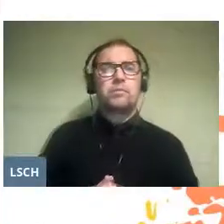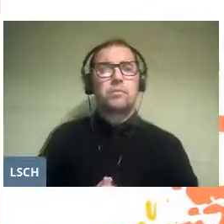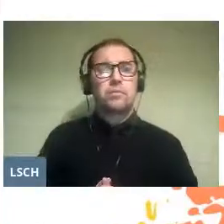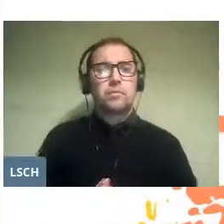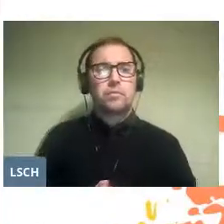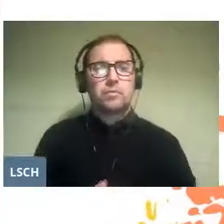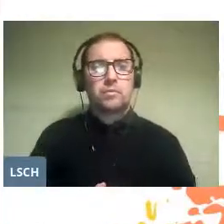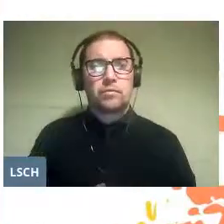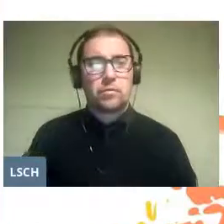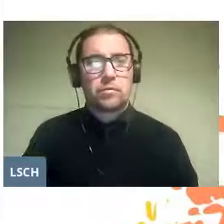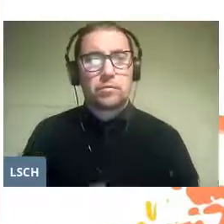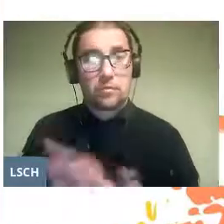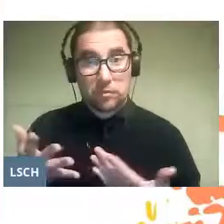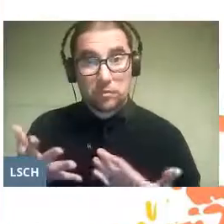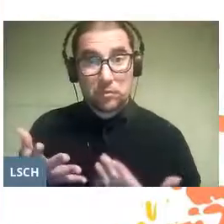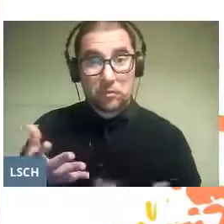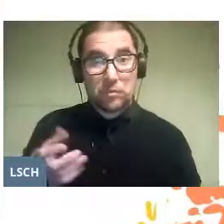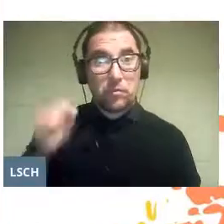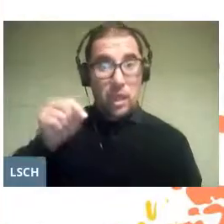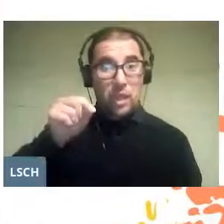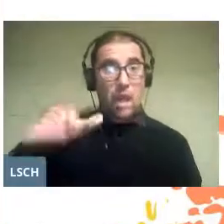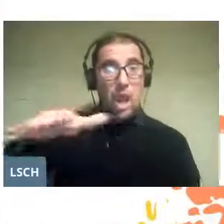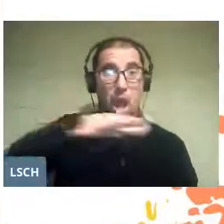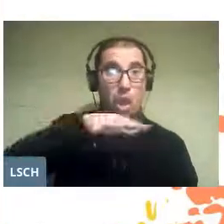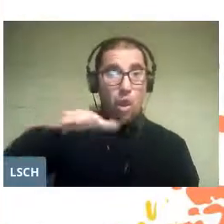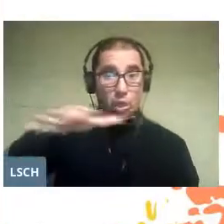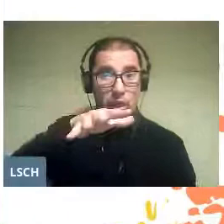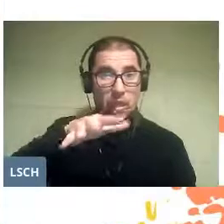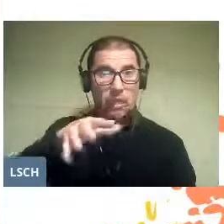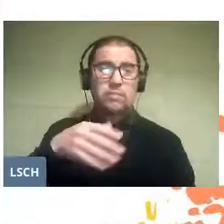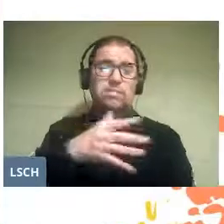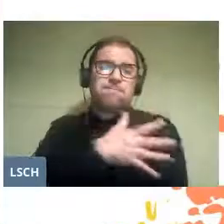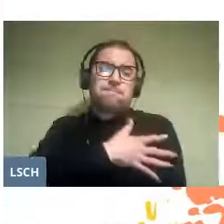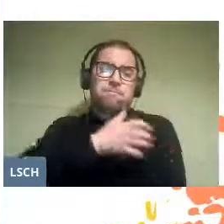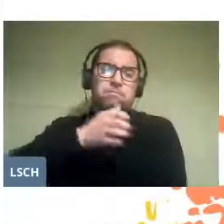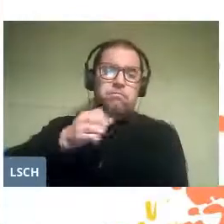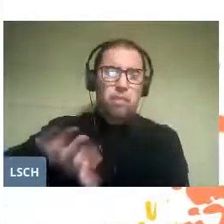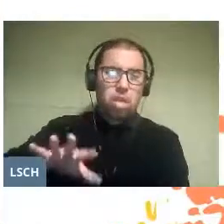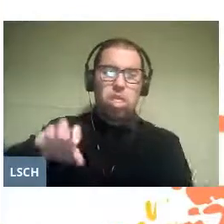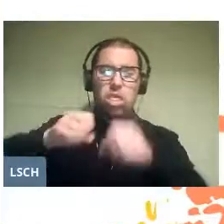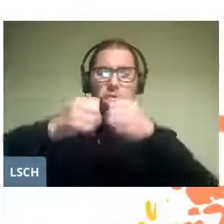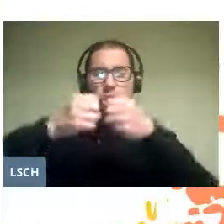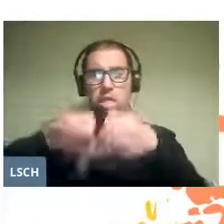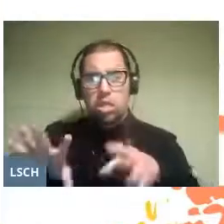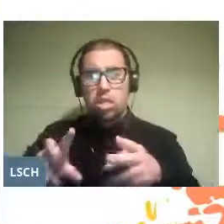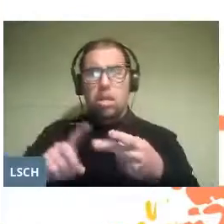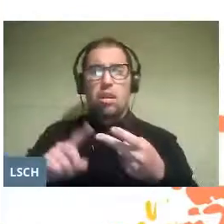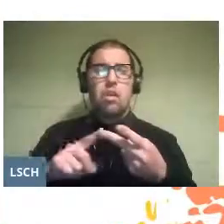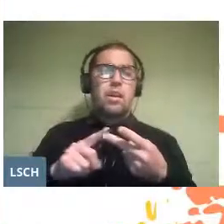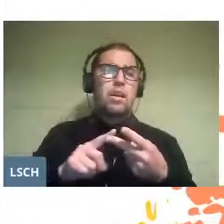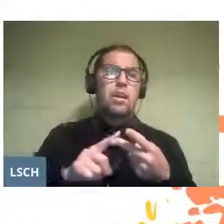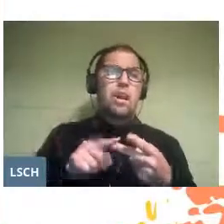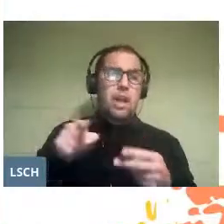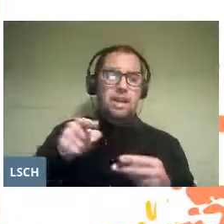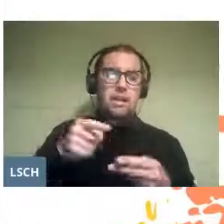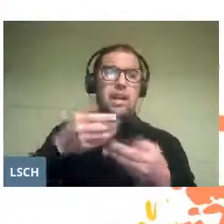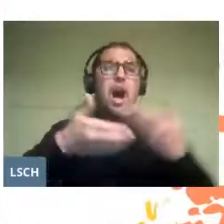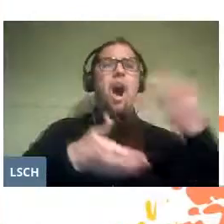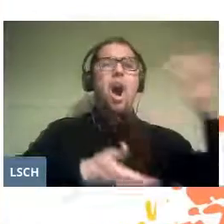Here the context of despair and destruction, the impact of this opera was overwhelming.